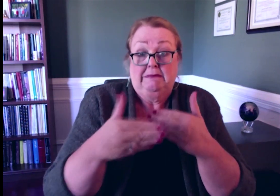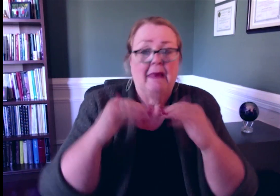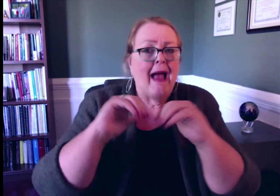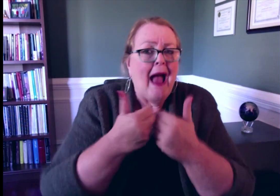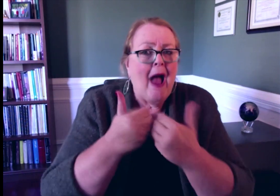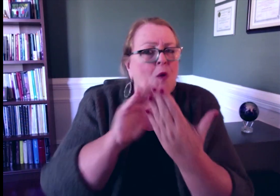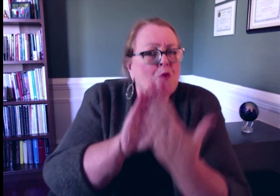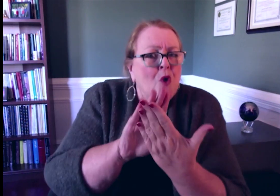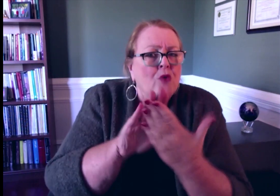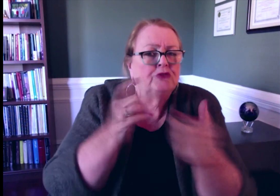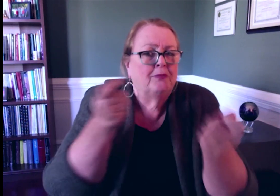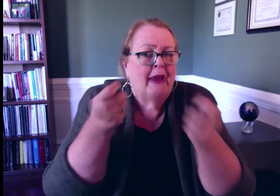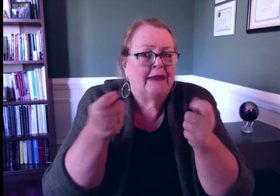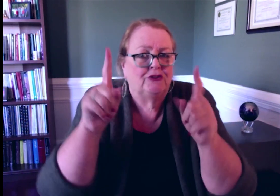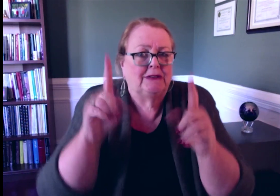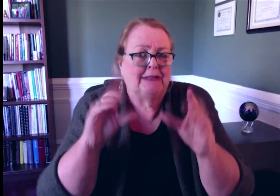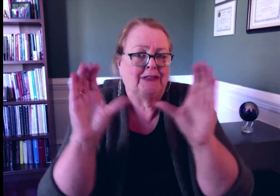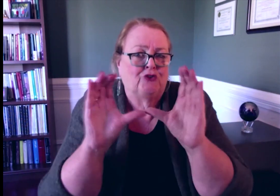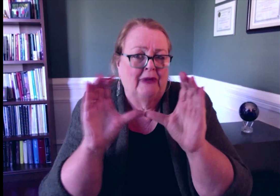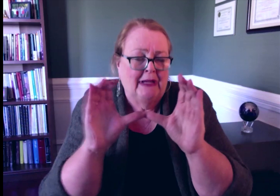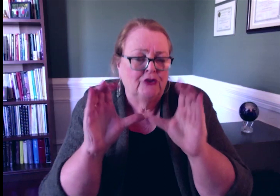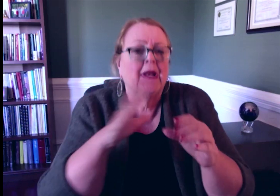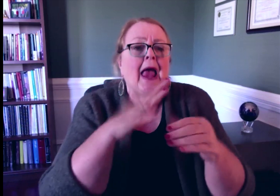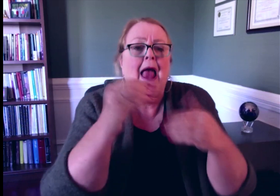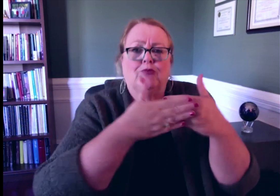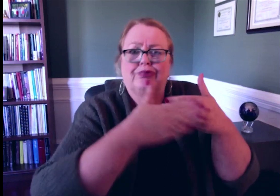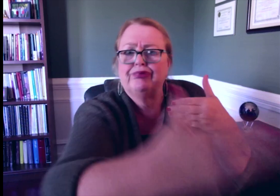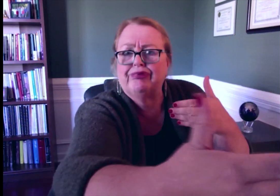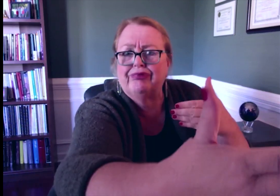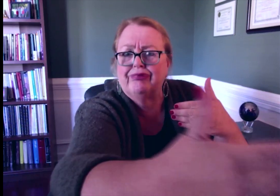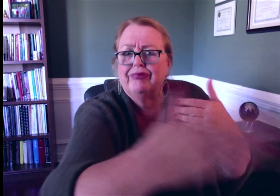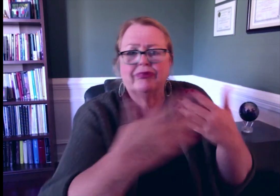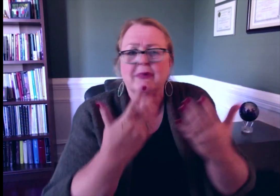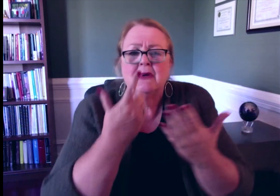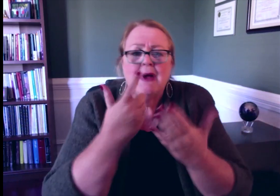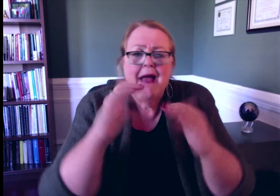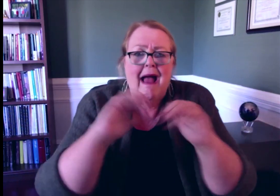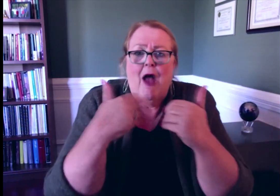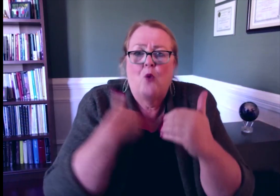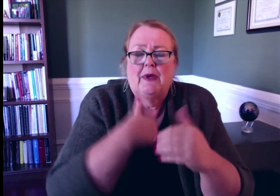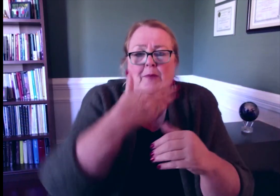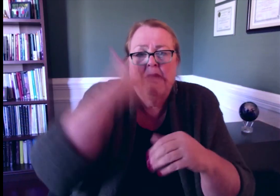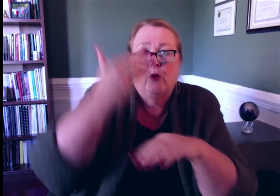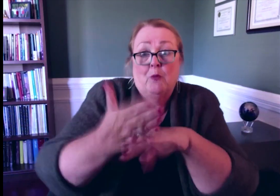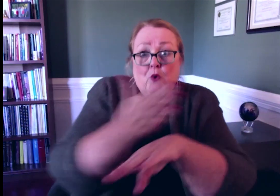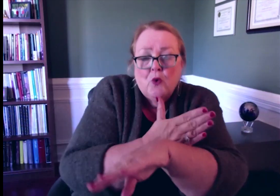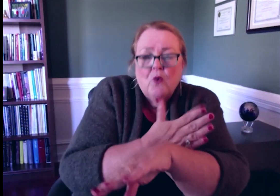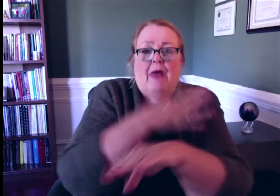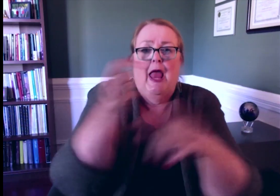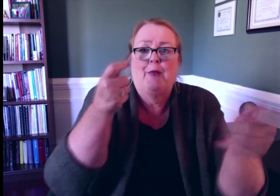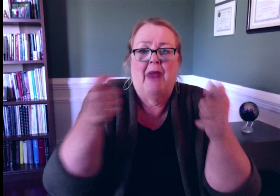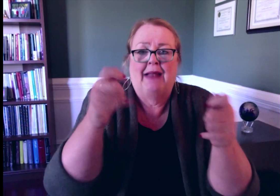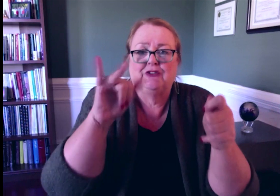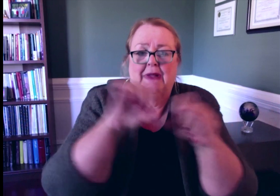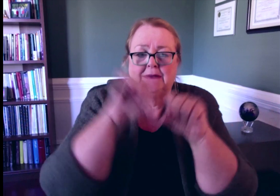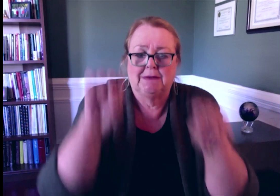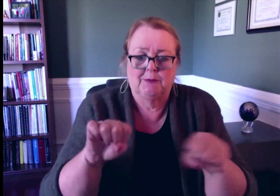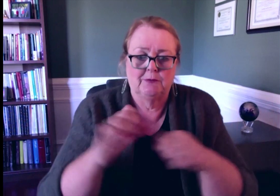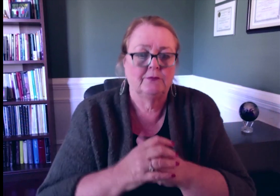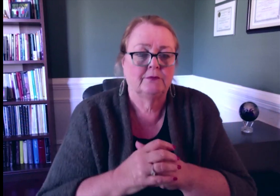Some decisions will be short-term, while other decisions will be more long-term.